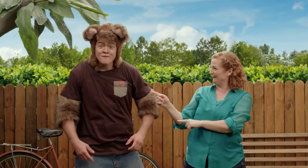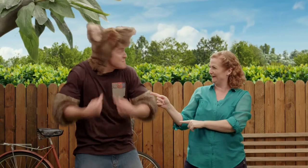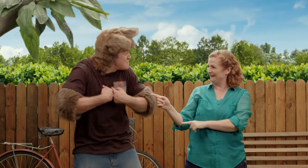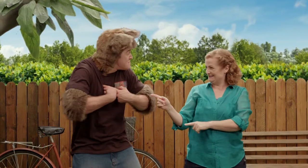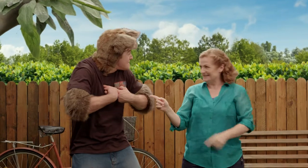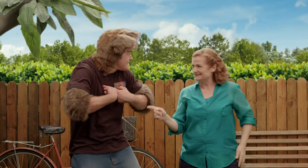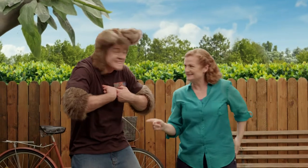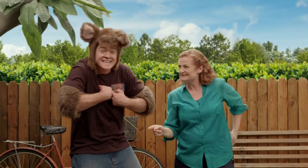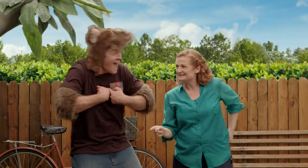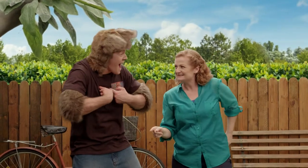For me?